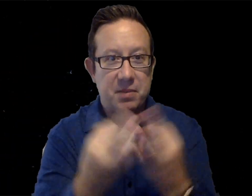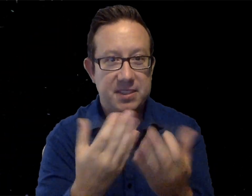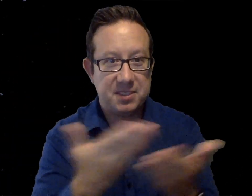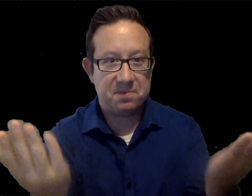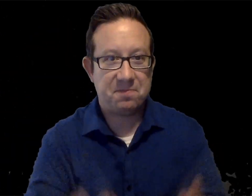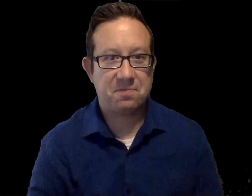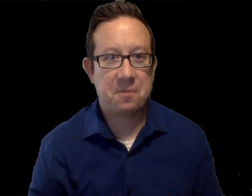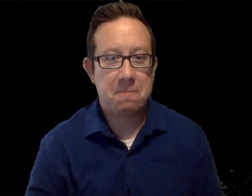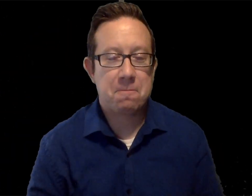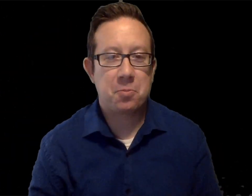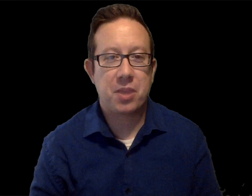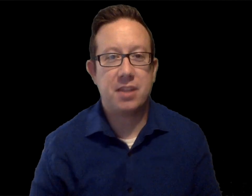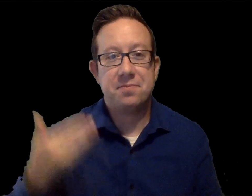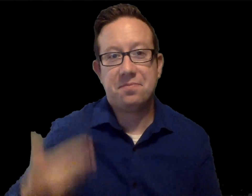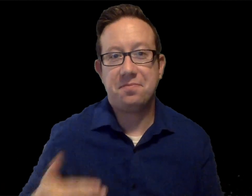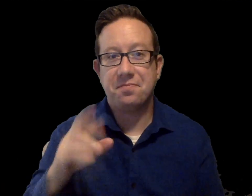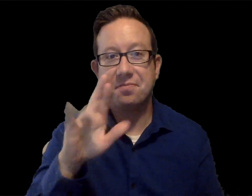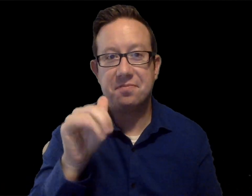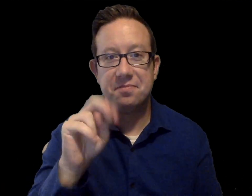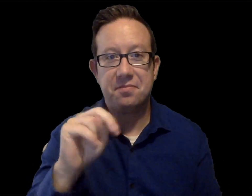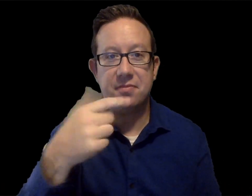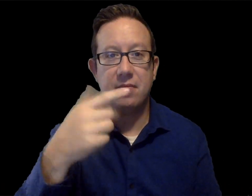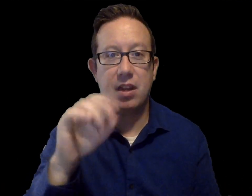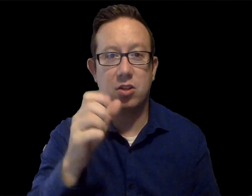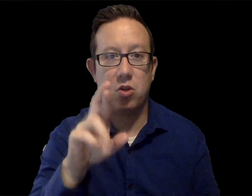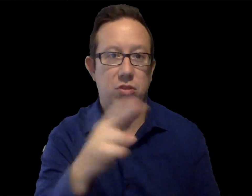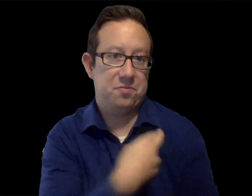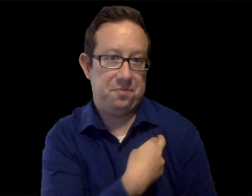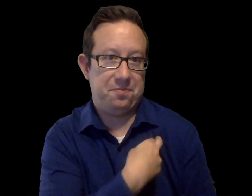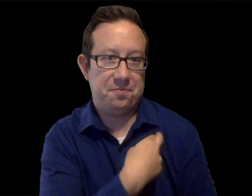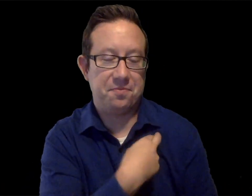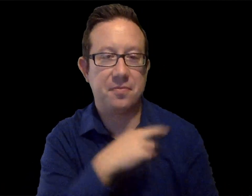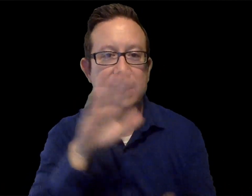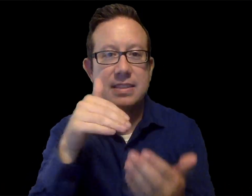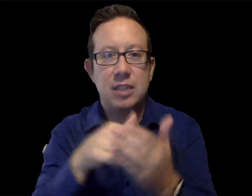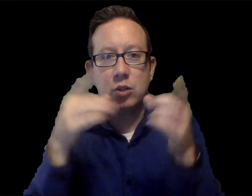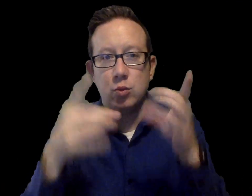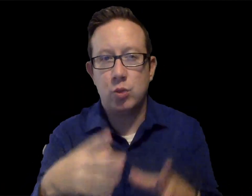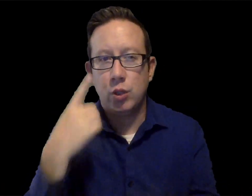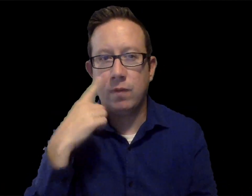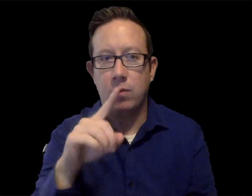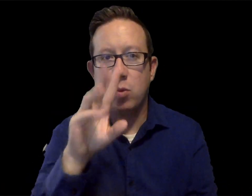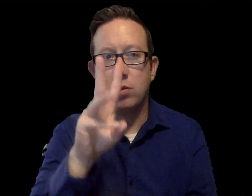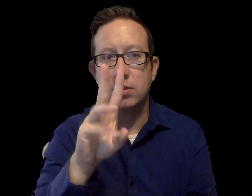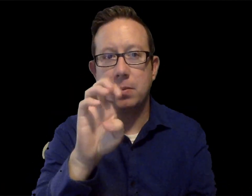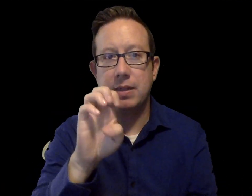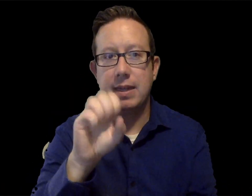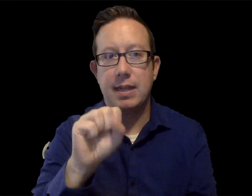Hello everyone, and hello WSD families! I am Ryan Gollner (sign name ‘R’ on the upper